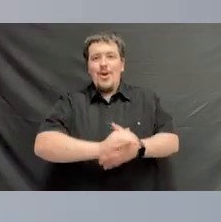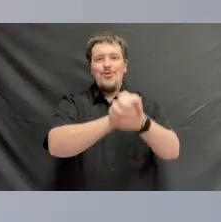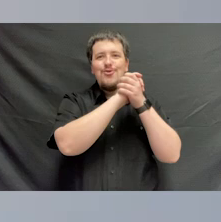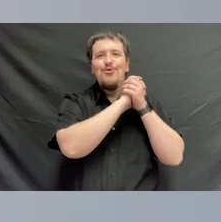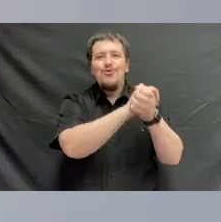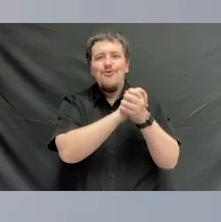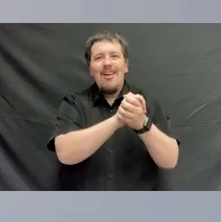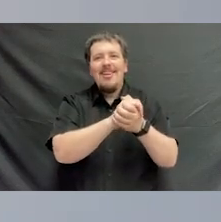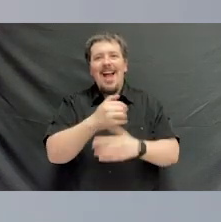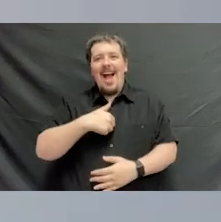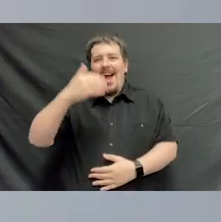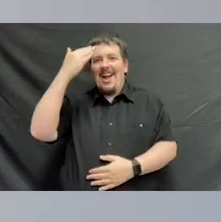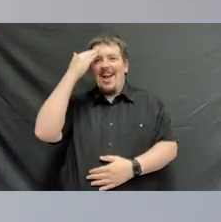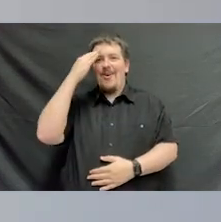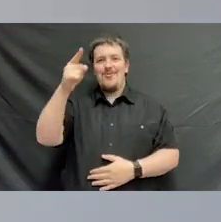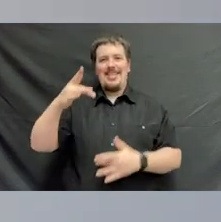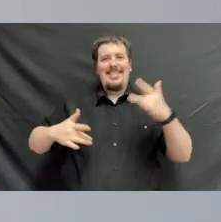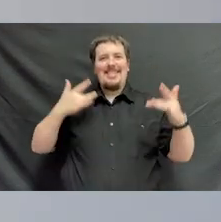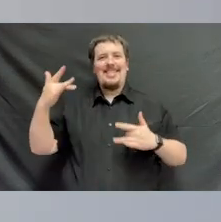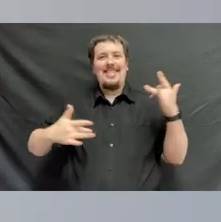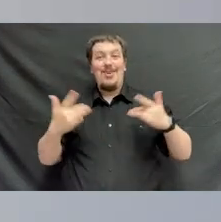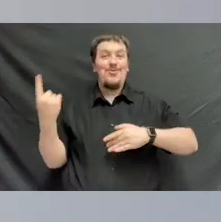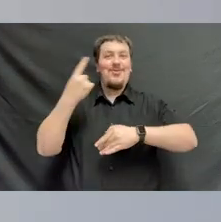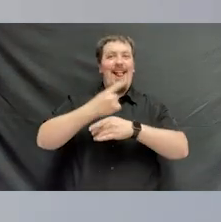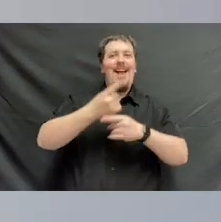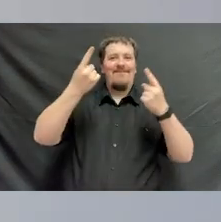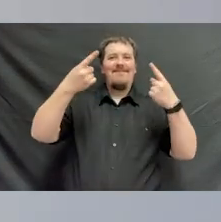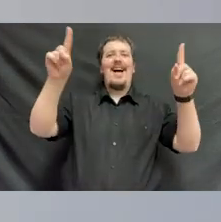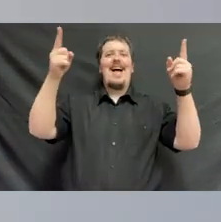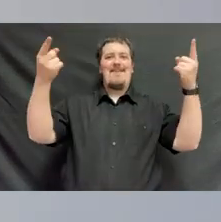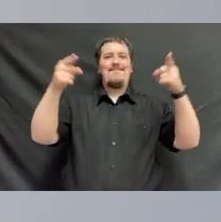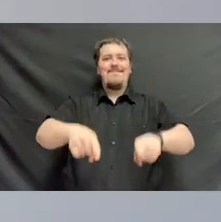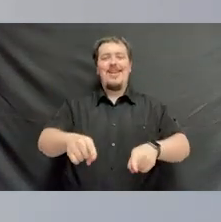Congratulations. I know that you are so excited that this day is finally here.